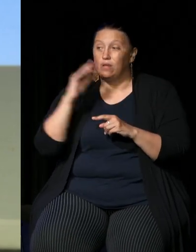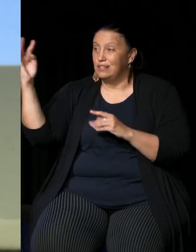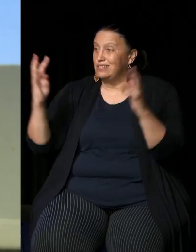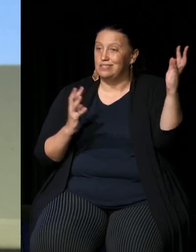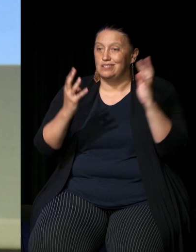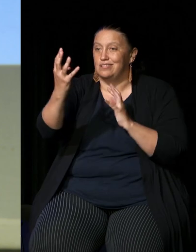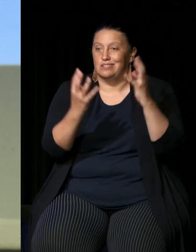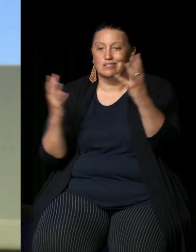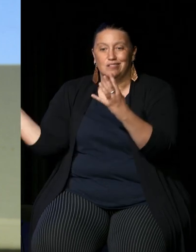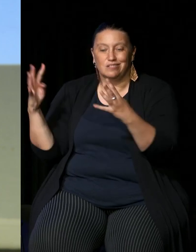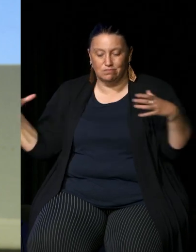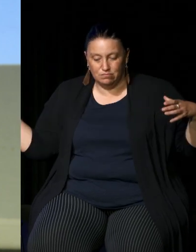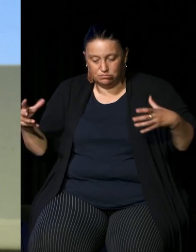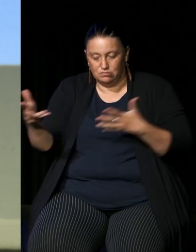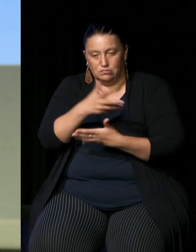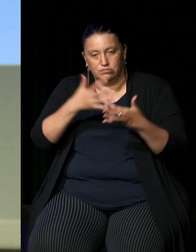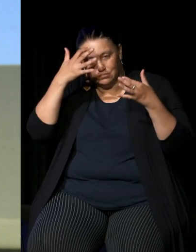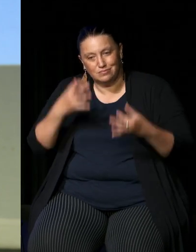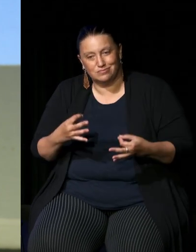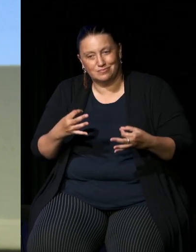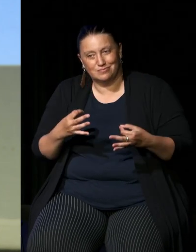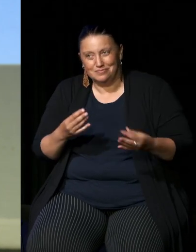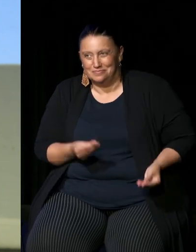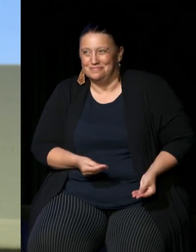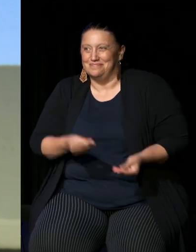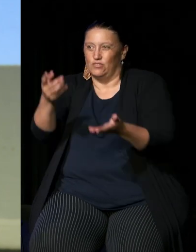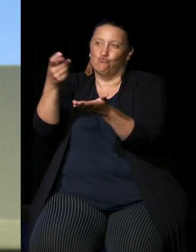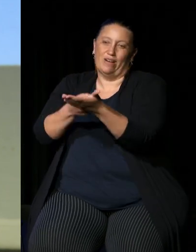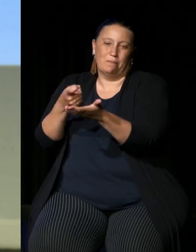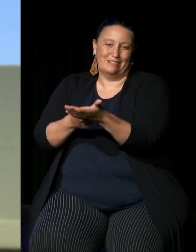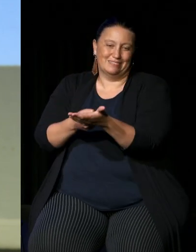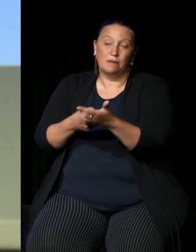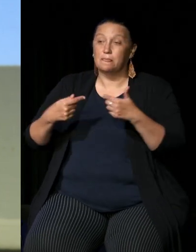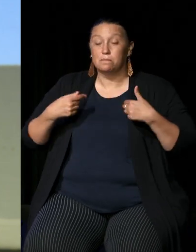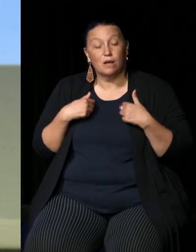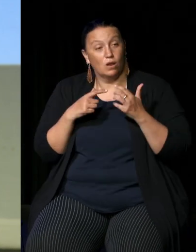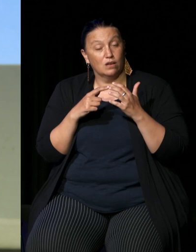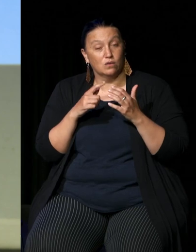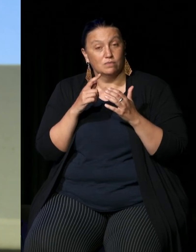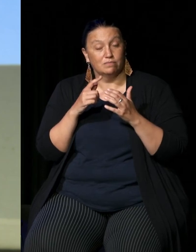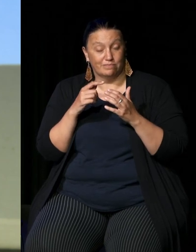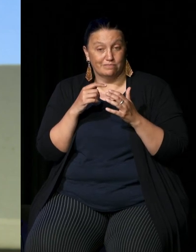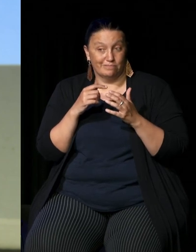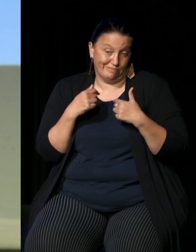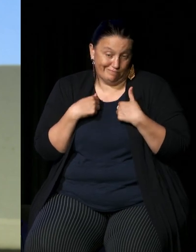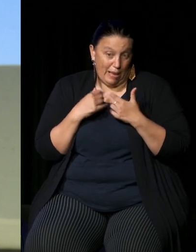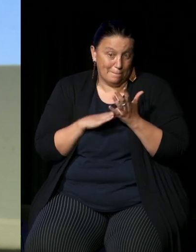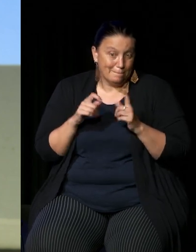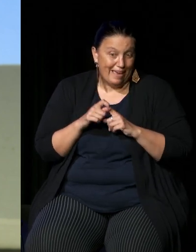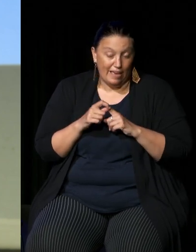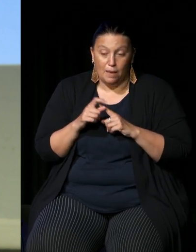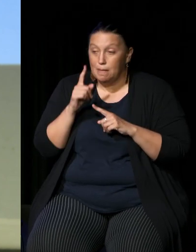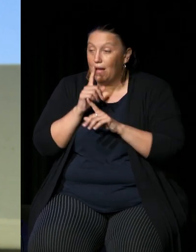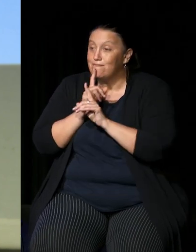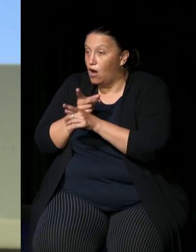together so as a legislator I get I get advice from a lot of people and organizations who have